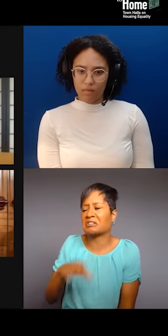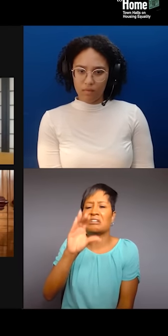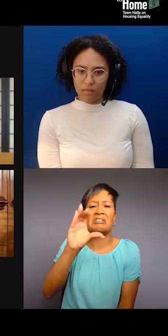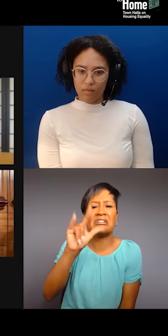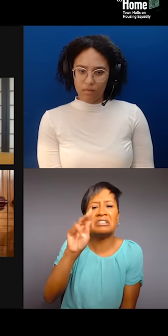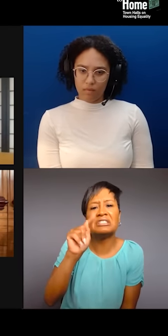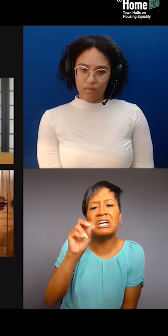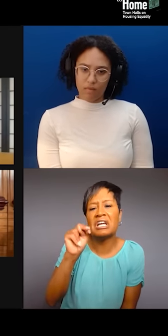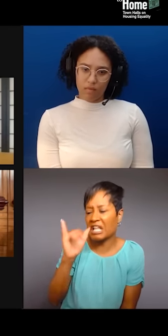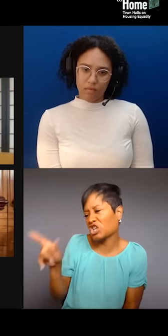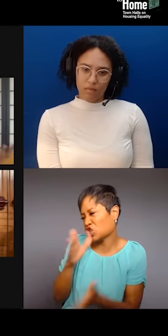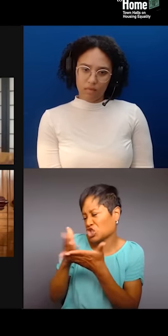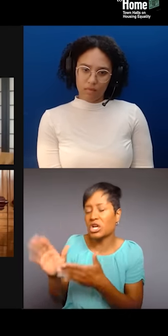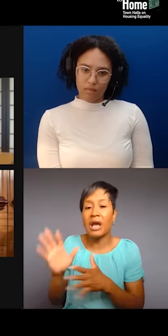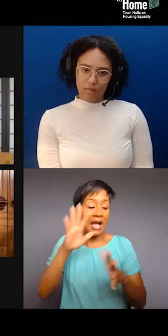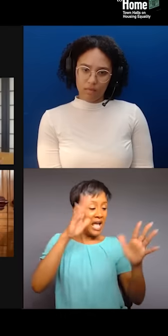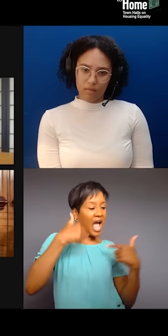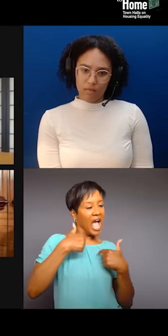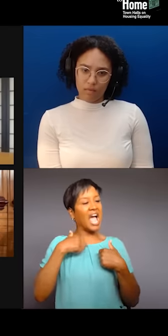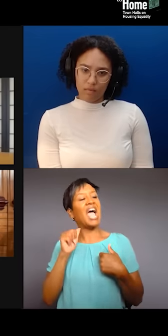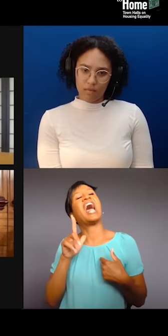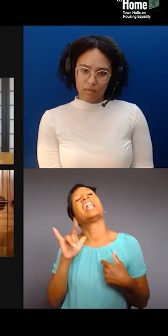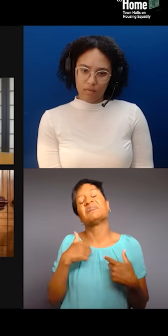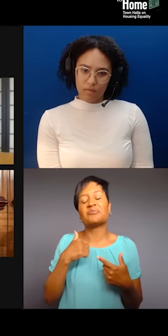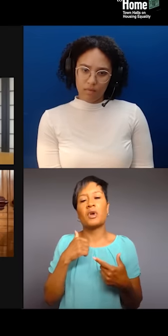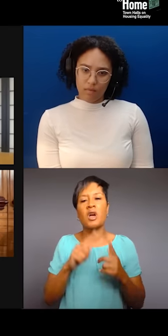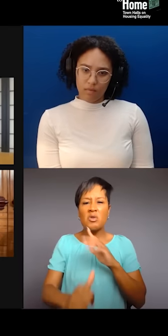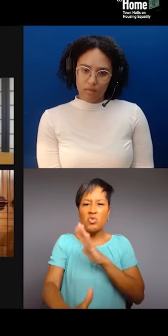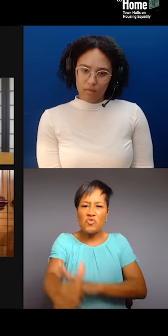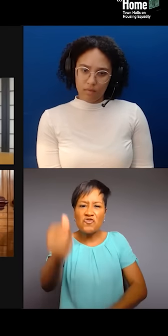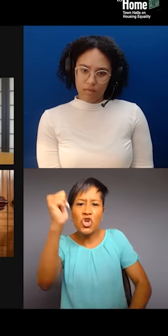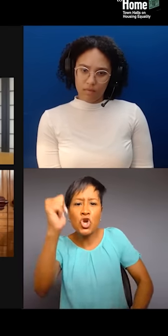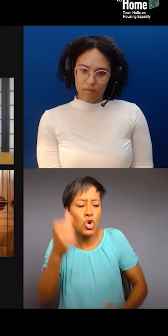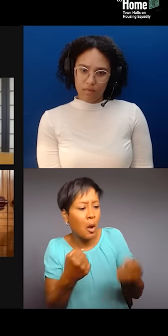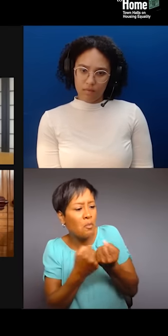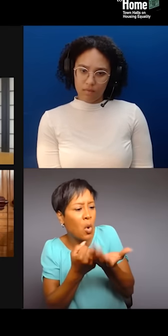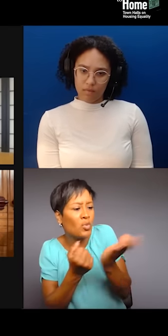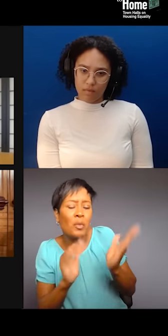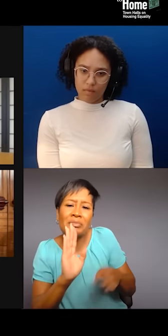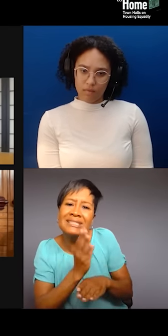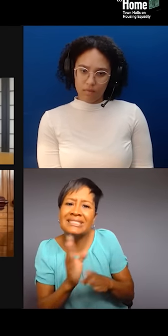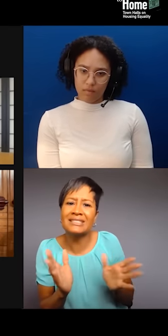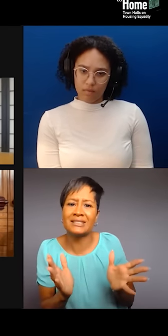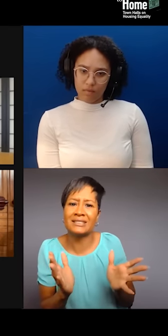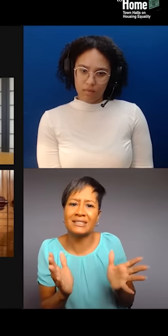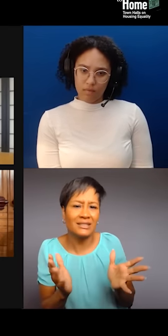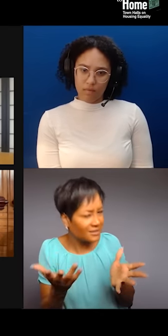You know? And so, gentrification is hyper narcissism. Got it. Thank you. That's gonna be our closing note.